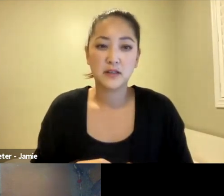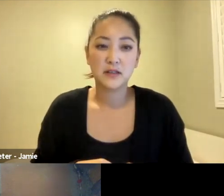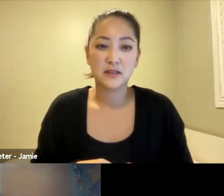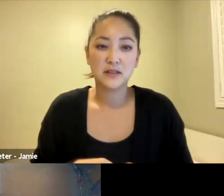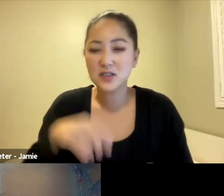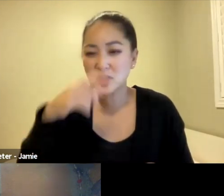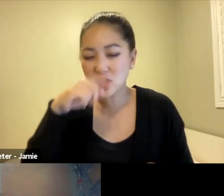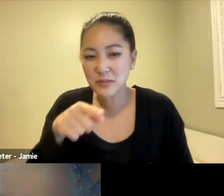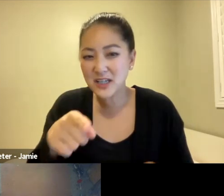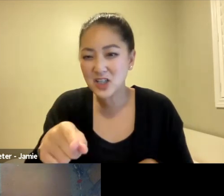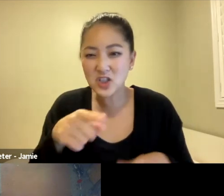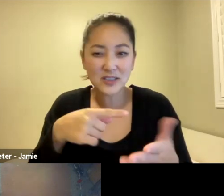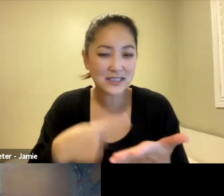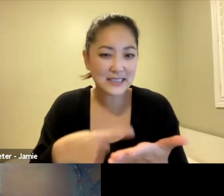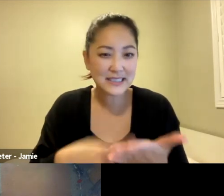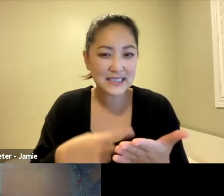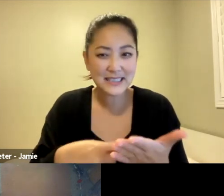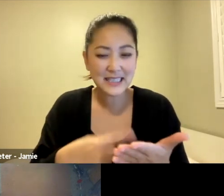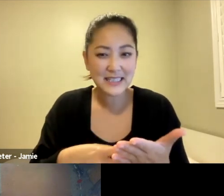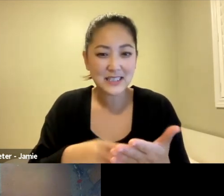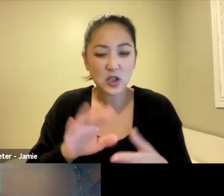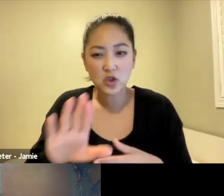the use of dreams, because dreams are so prevalent within